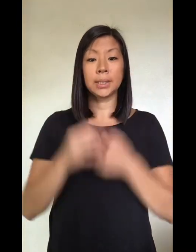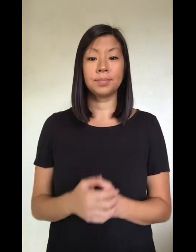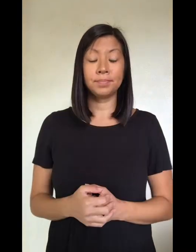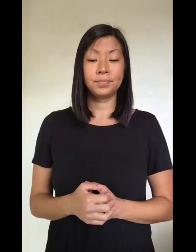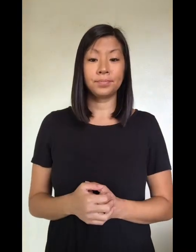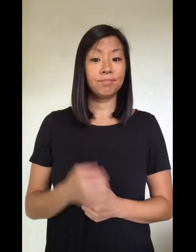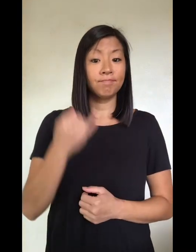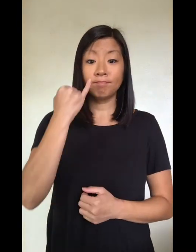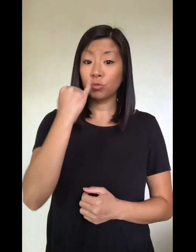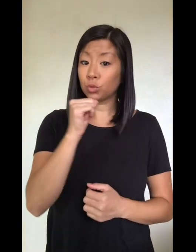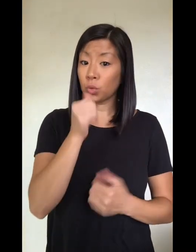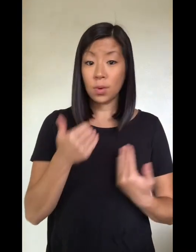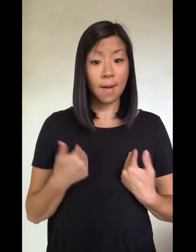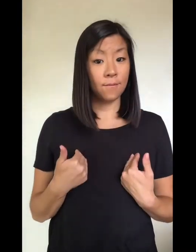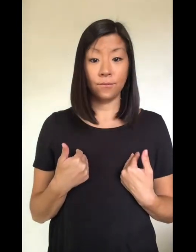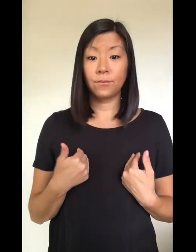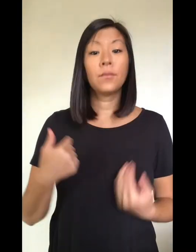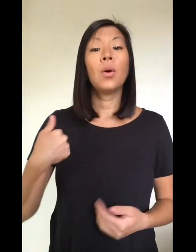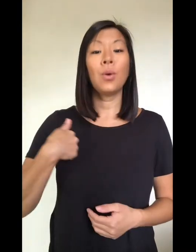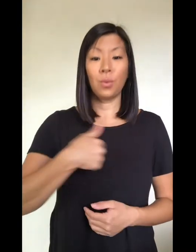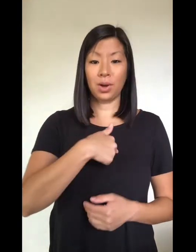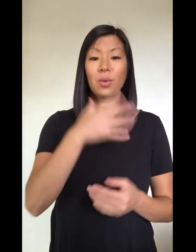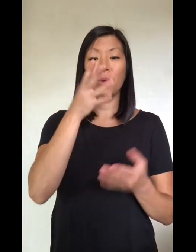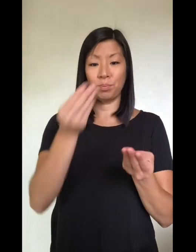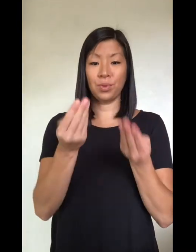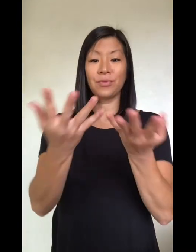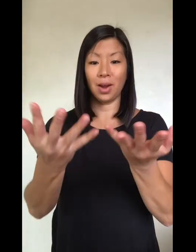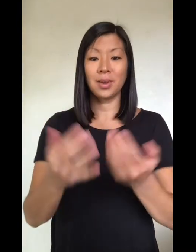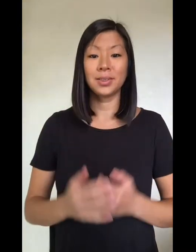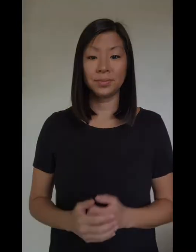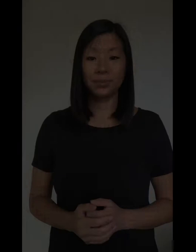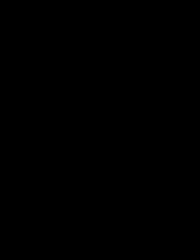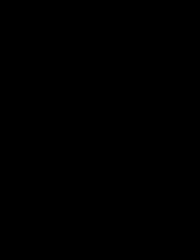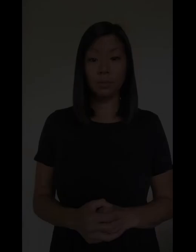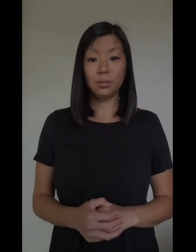If you do not have one, we will provide one for you.